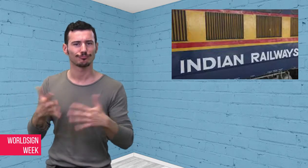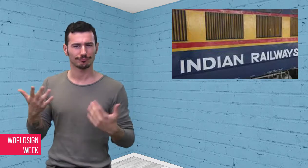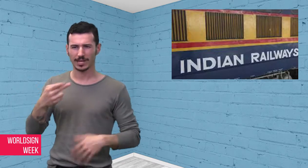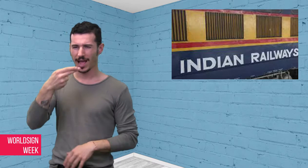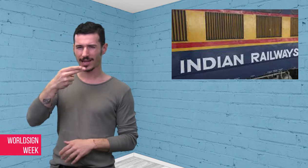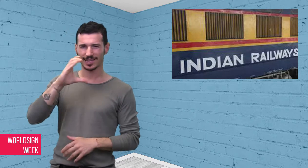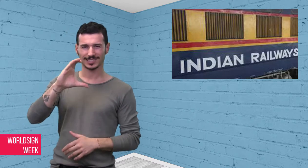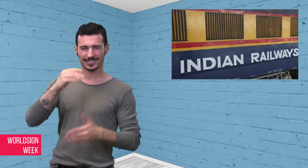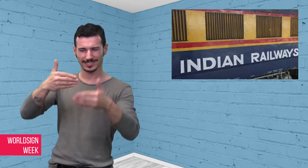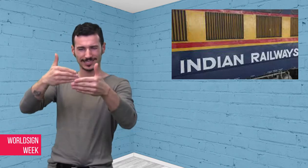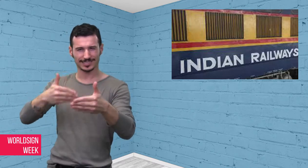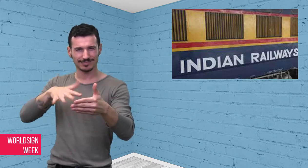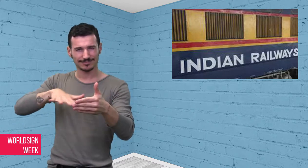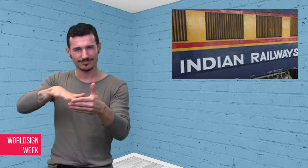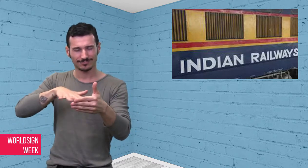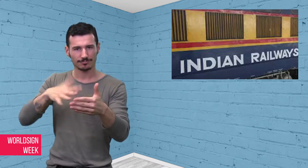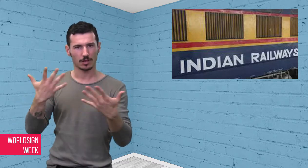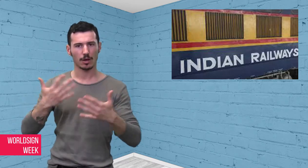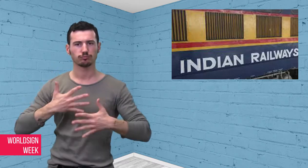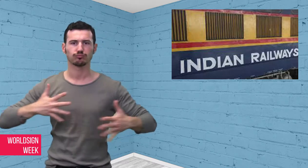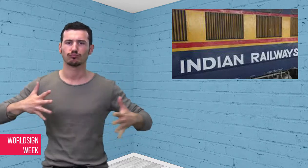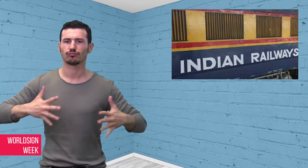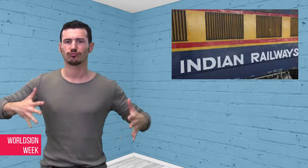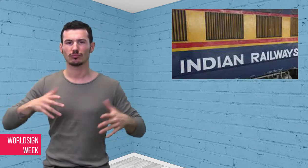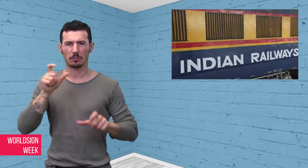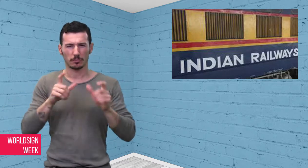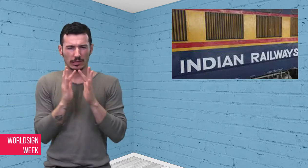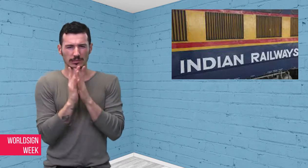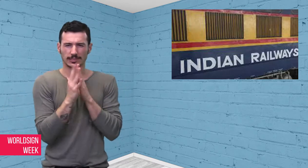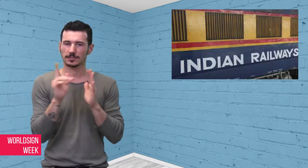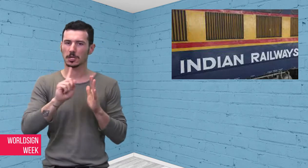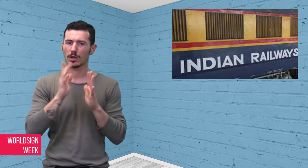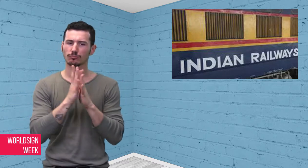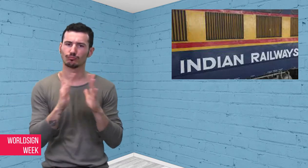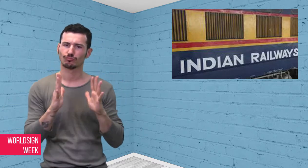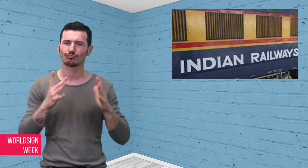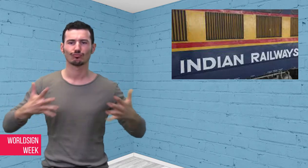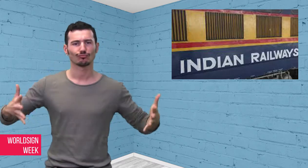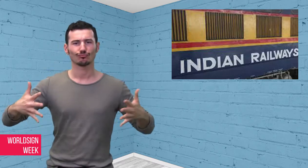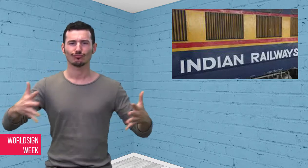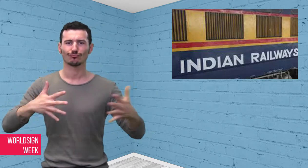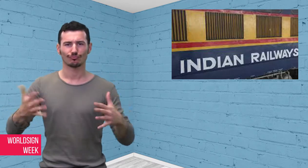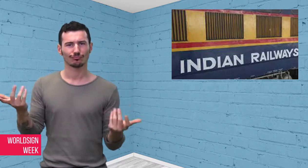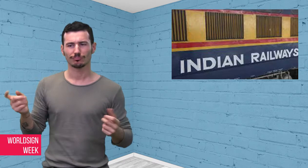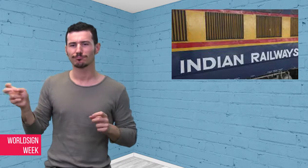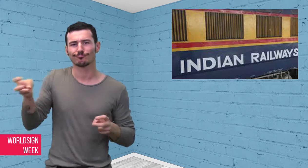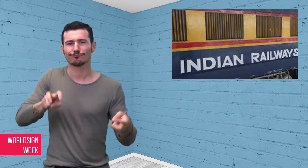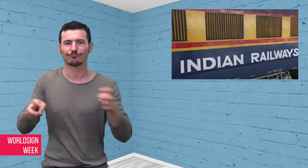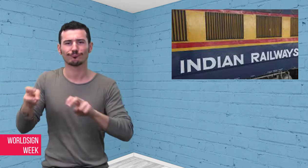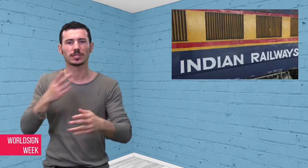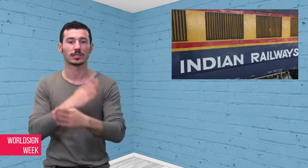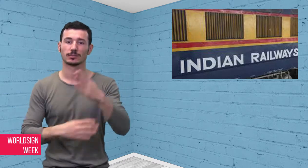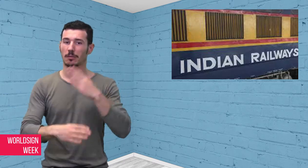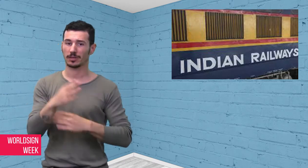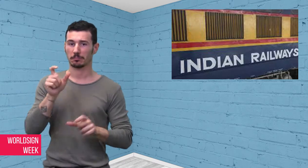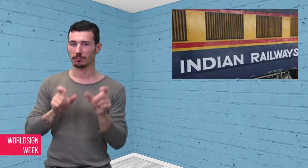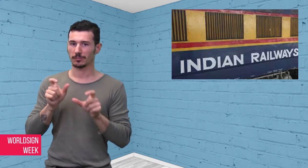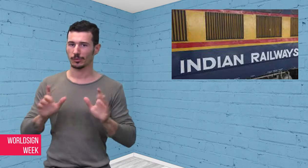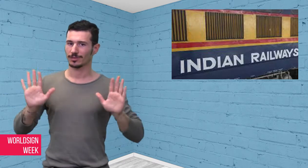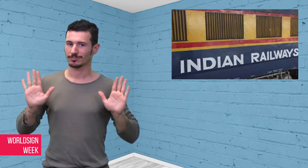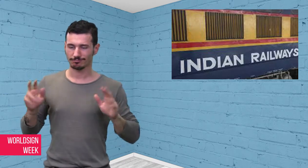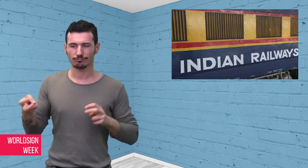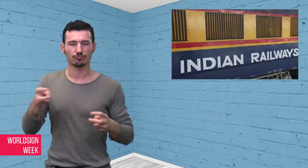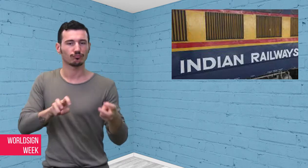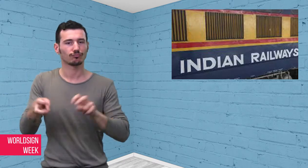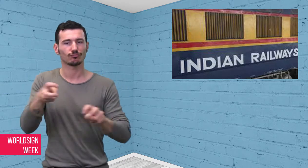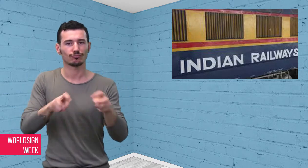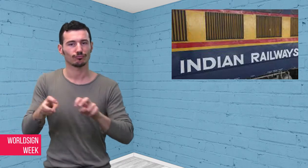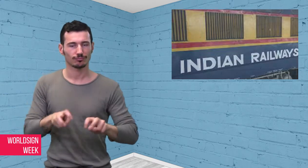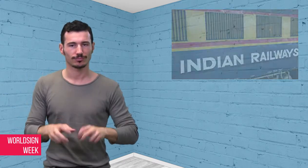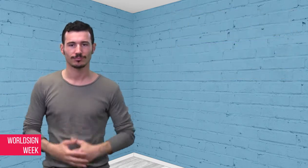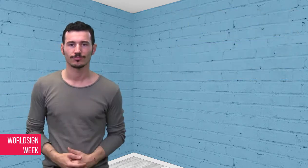only by disabled people.